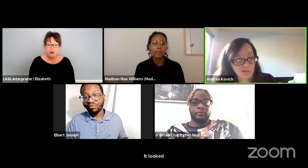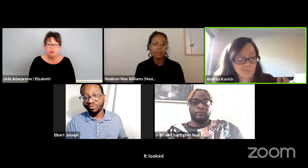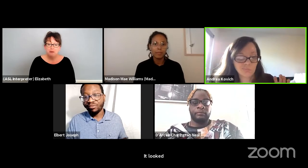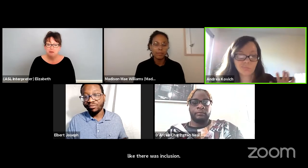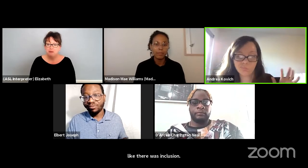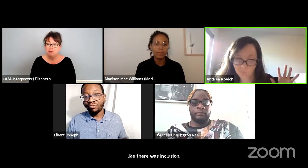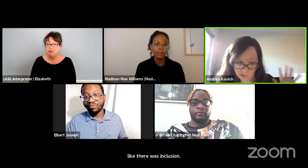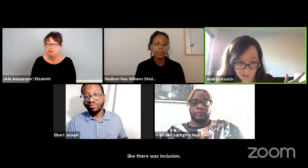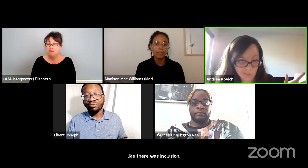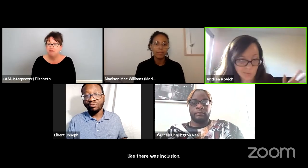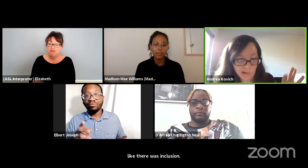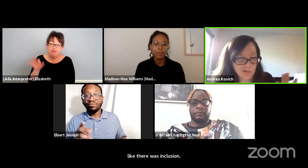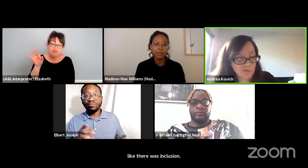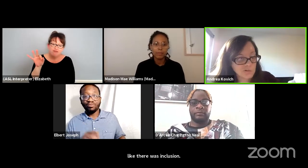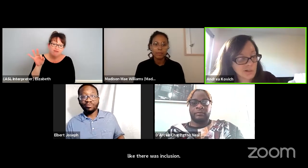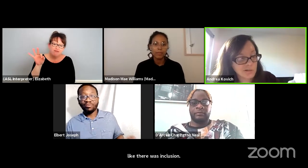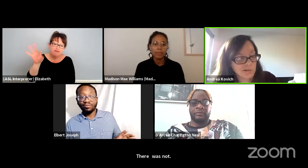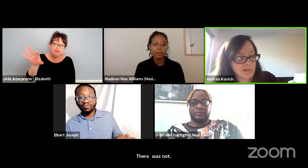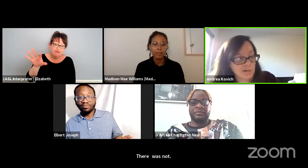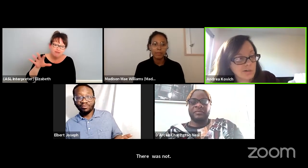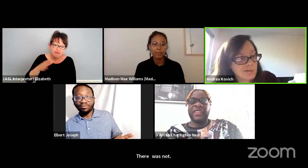just honoring my two sense there.